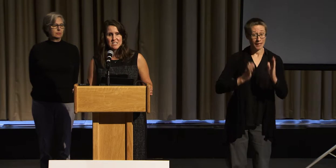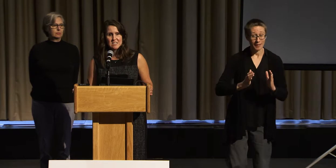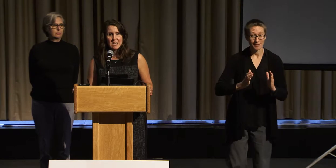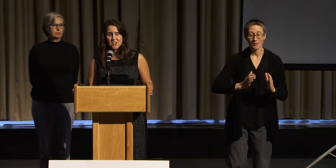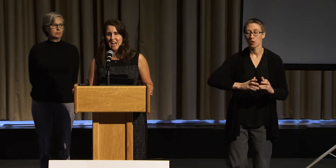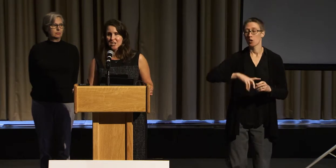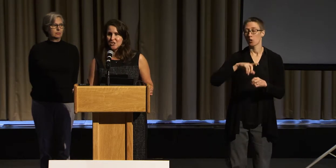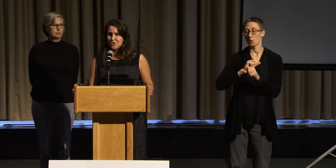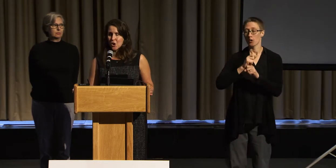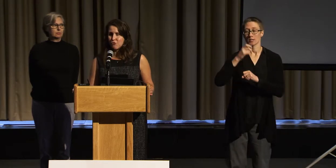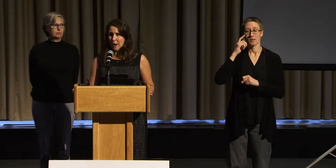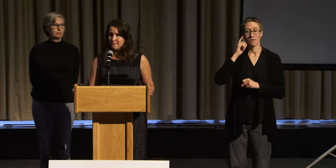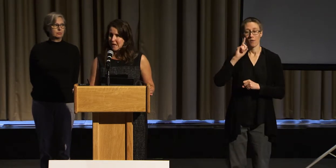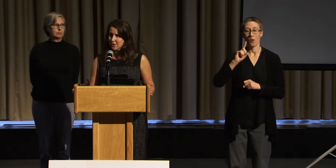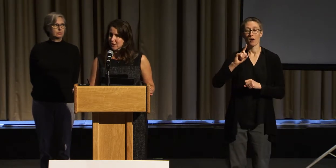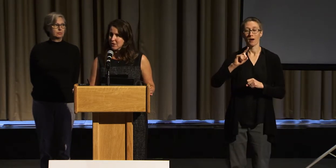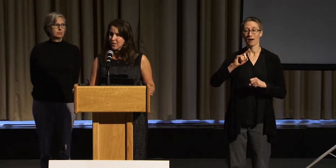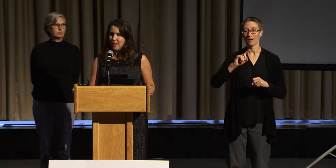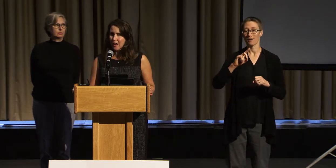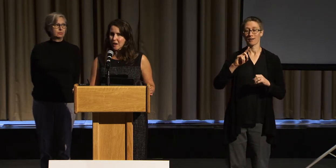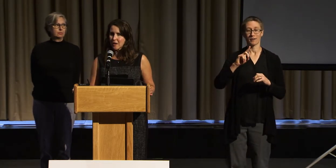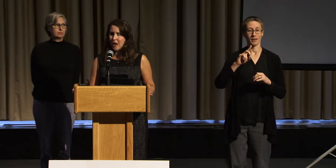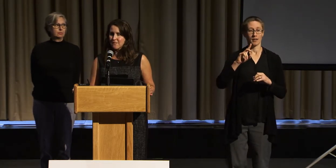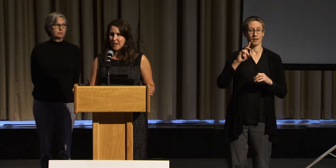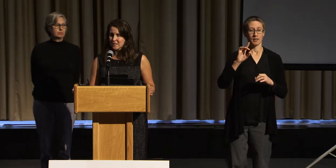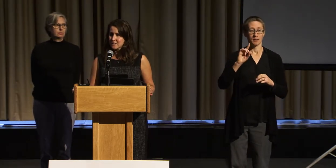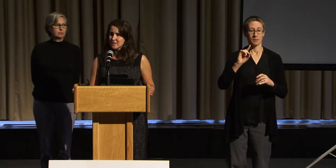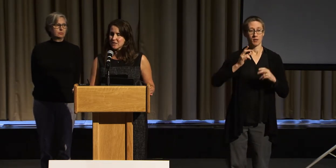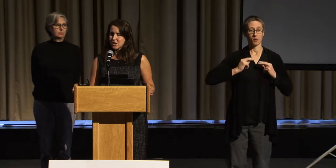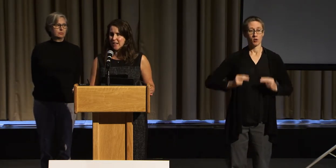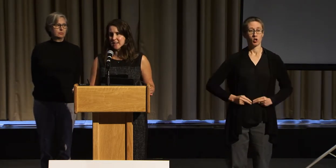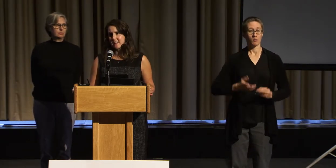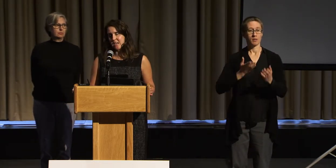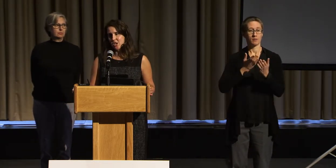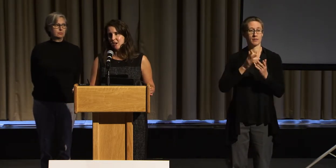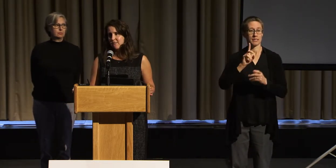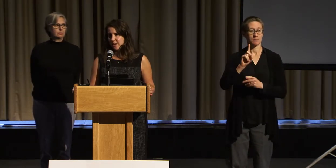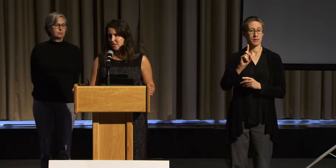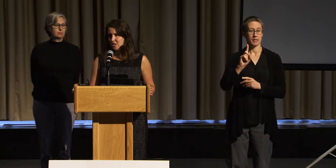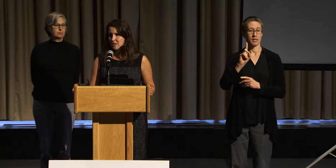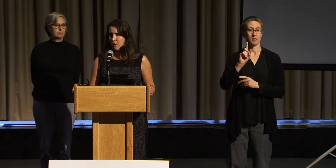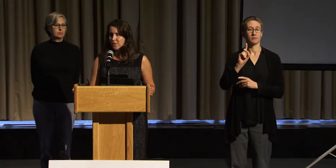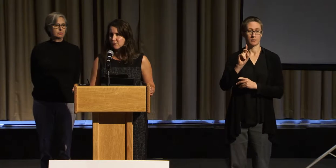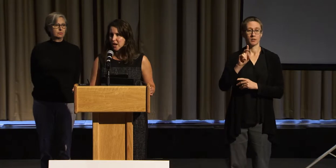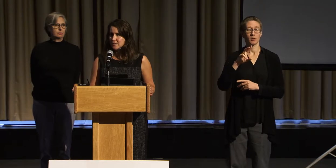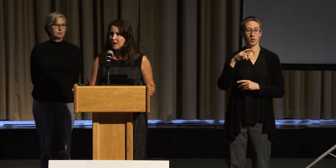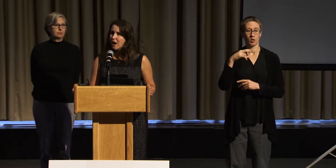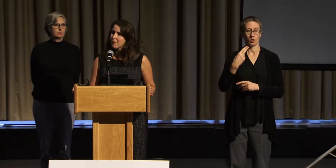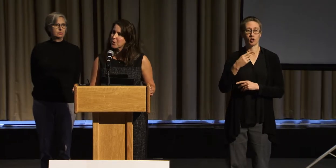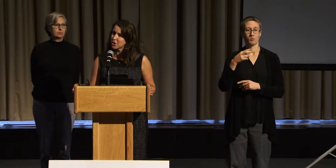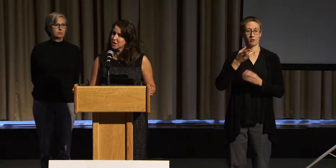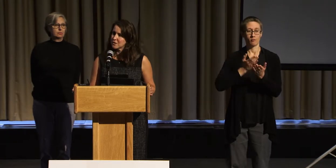is an international grantmaker that advances the United Nations Convention on the Rights of Persons